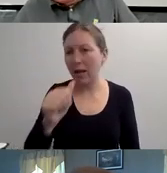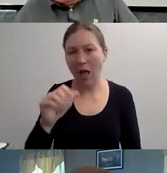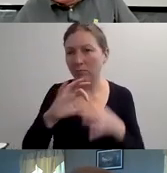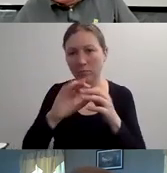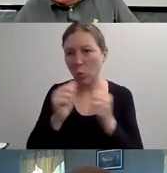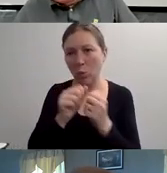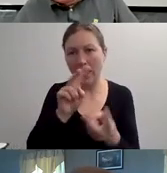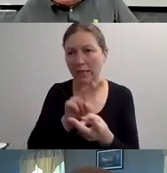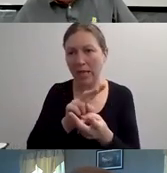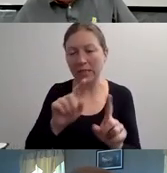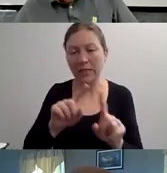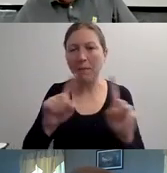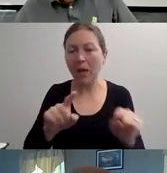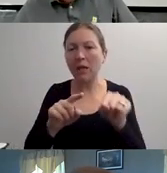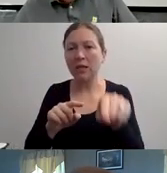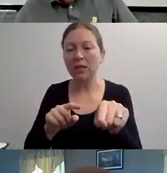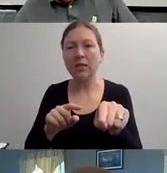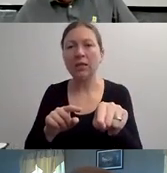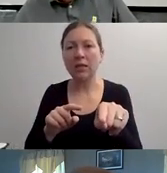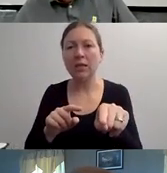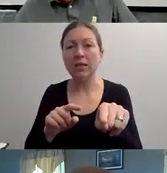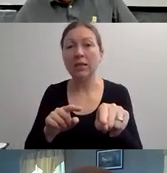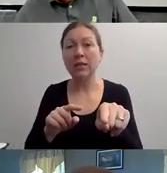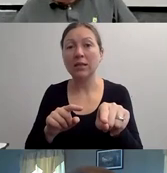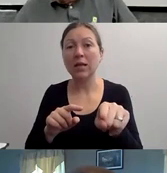"SO I GUESS WITH THAT, MS.